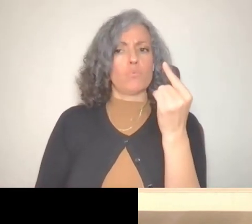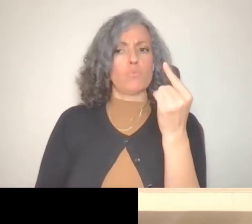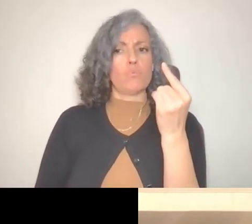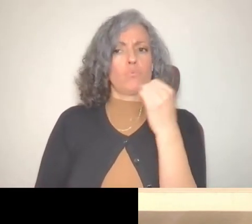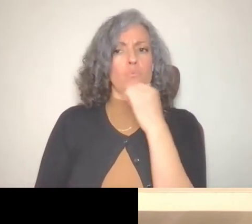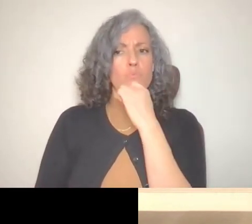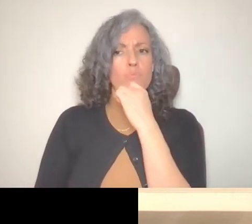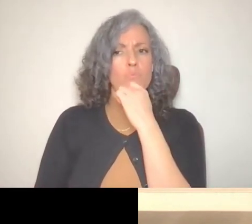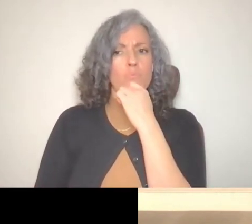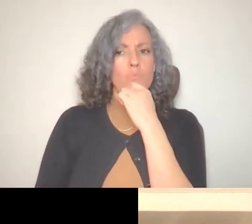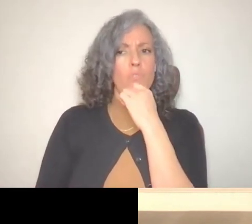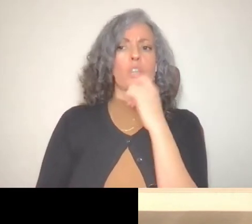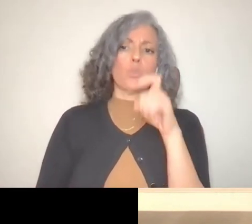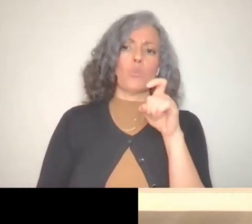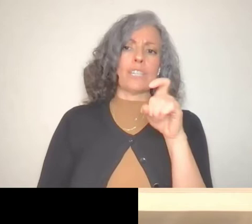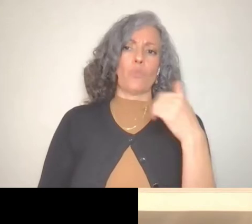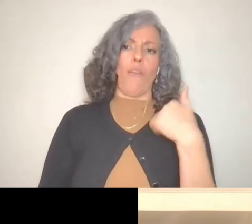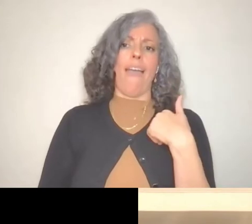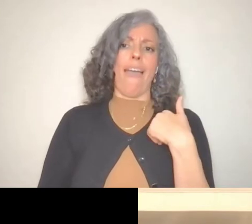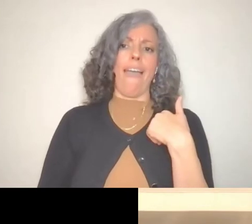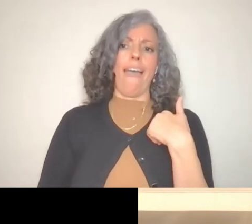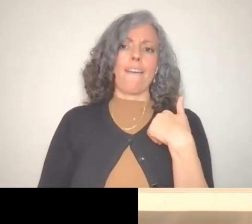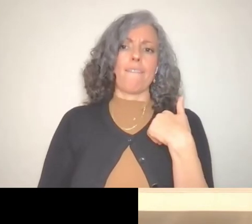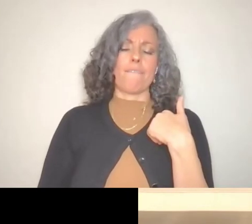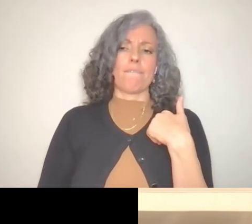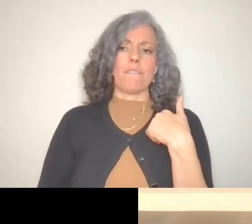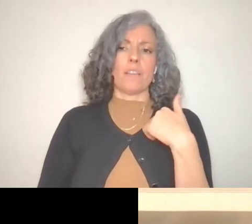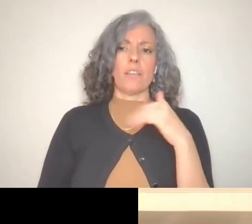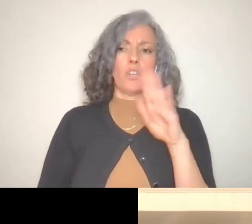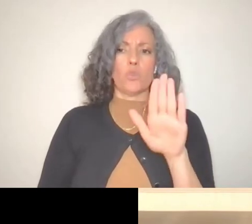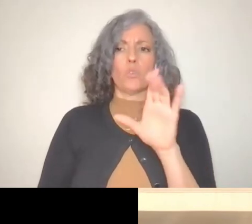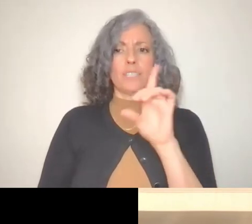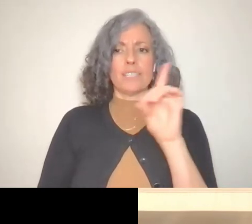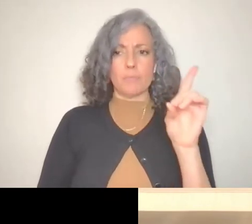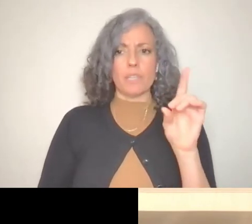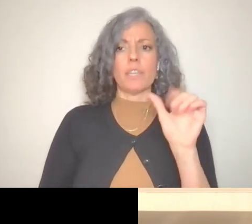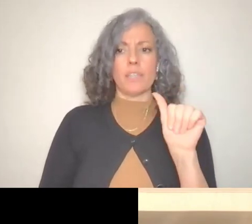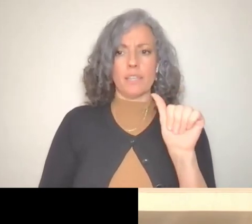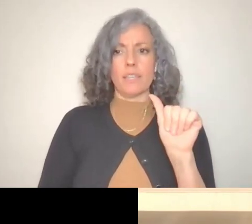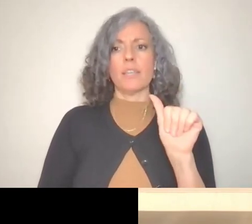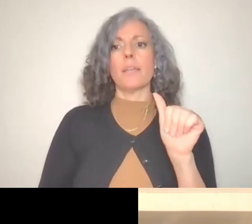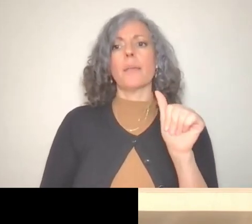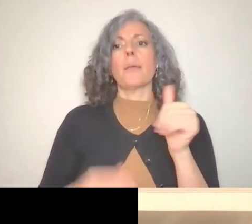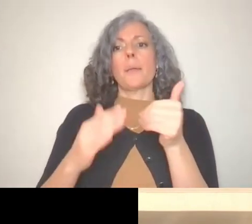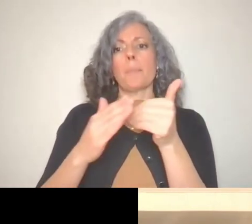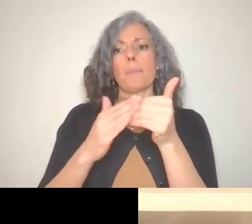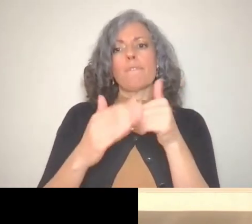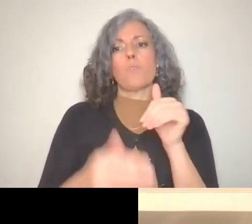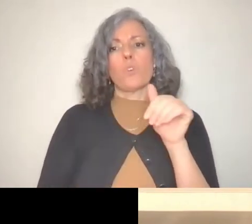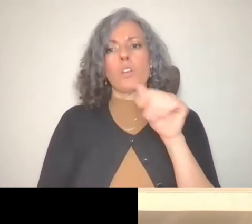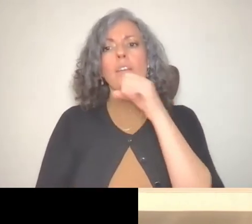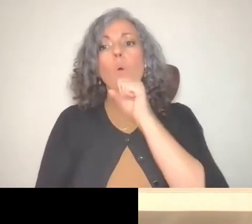tell you need to have a severe disability be before the age of 26 and I qualify for